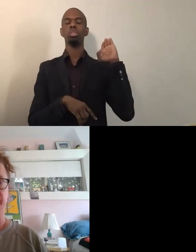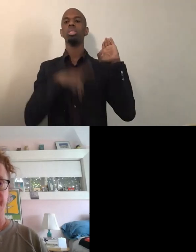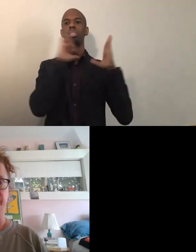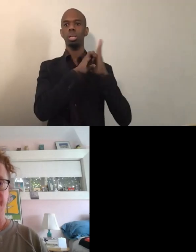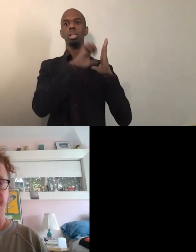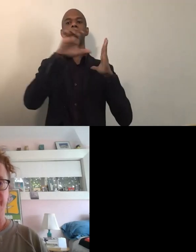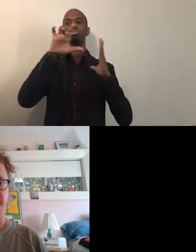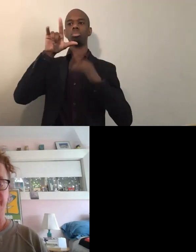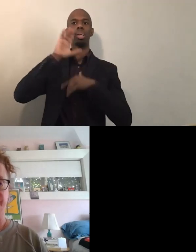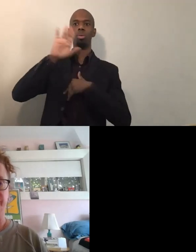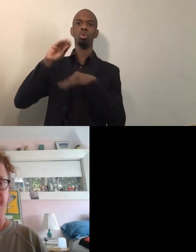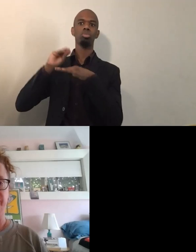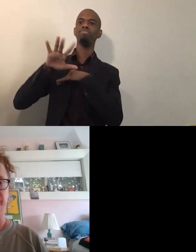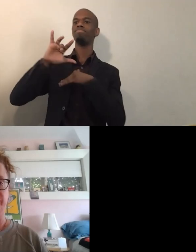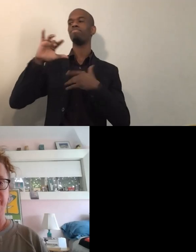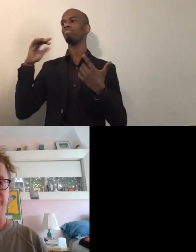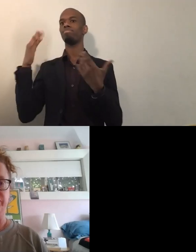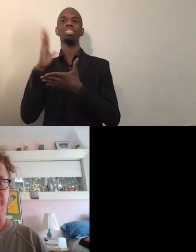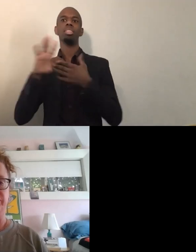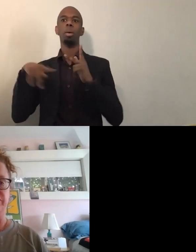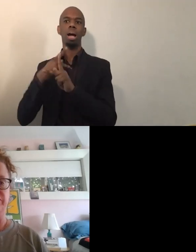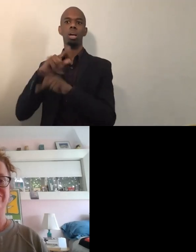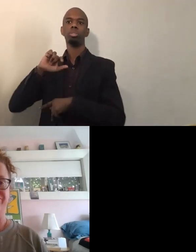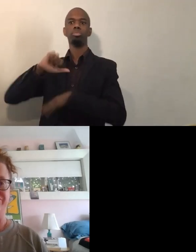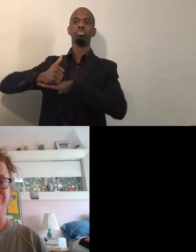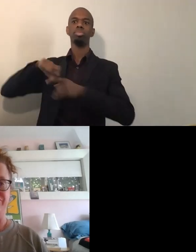Who else do we have with raised hands? Thank you so much for sharing.